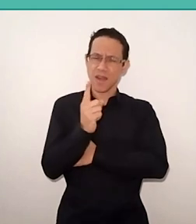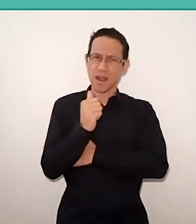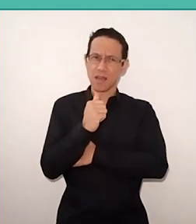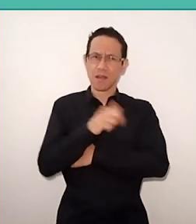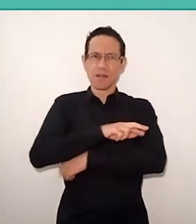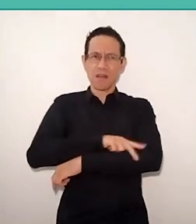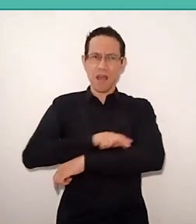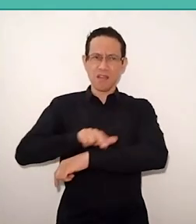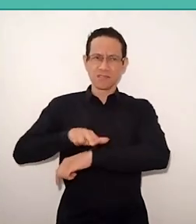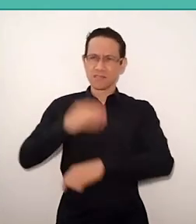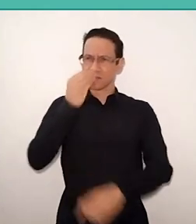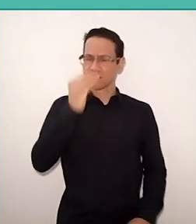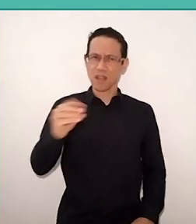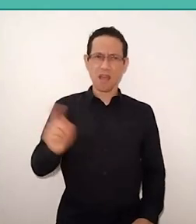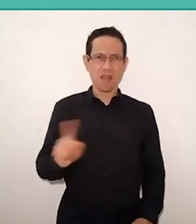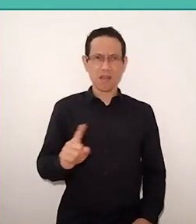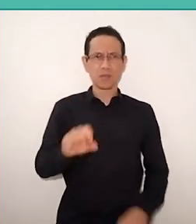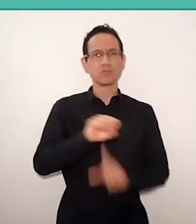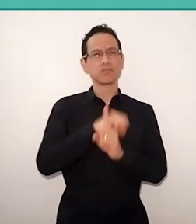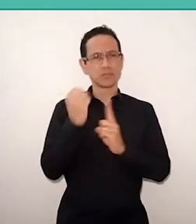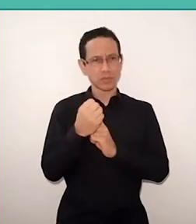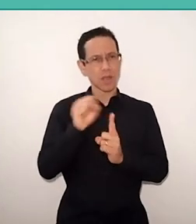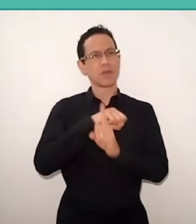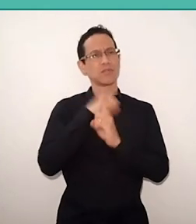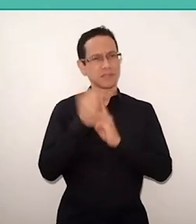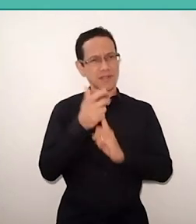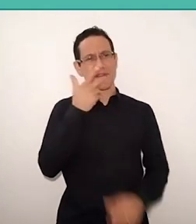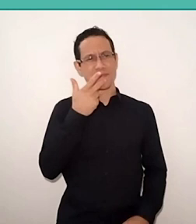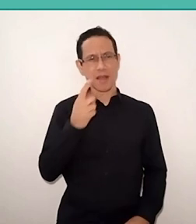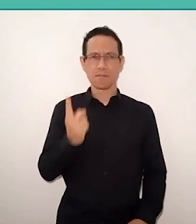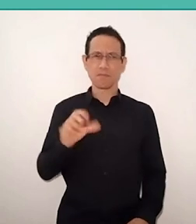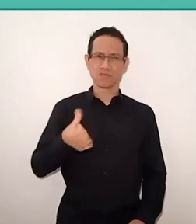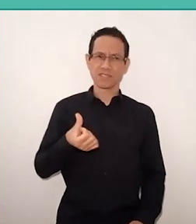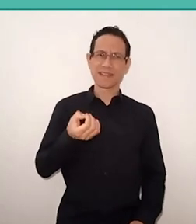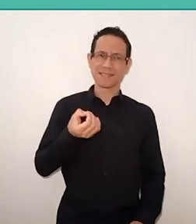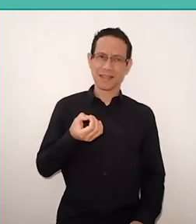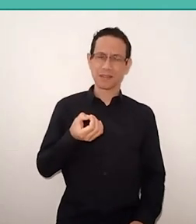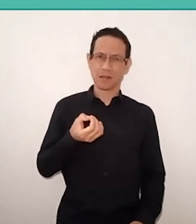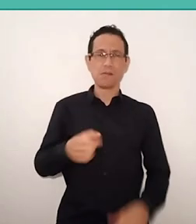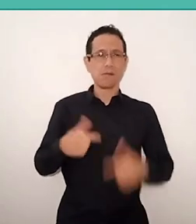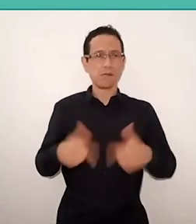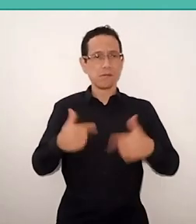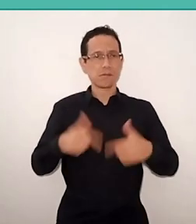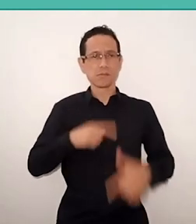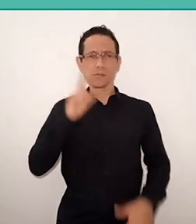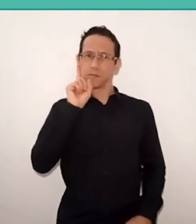he only talked about the social issue, in the 60s. And when I worked in the United States, I was also worried